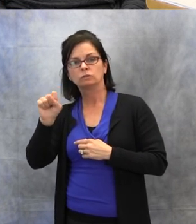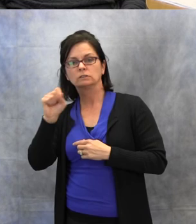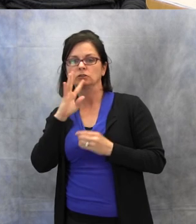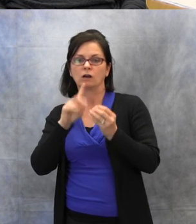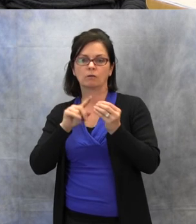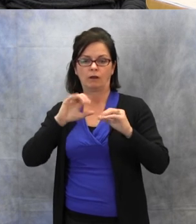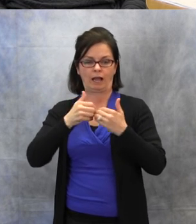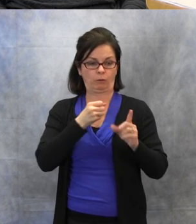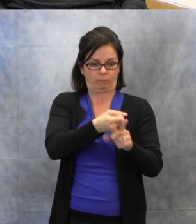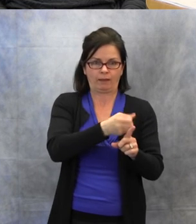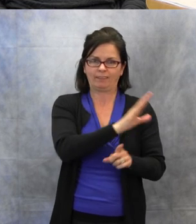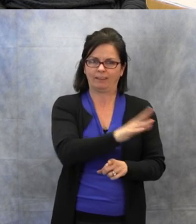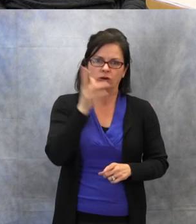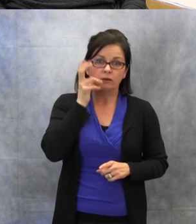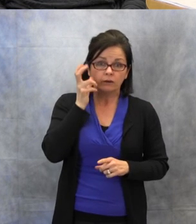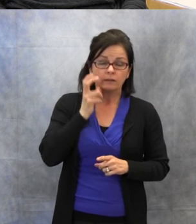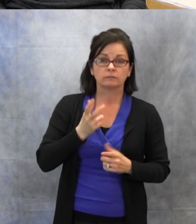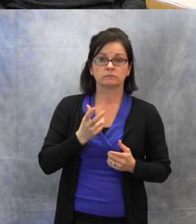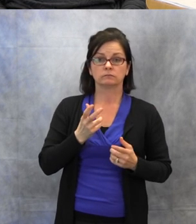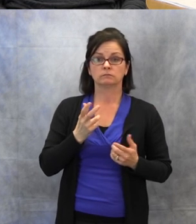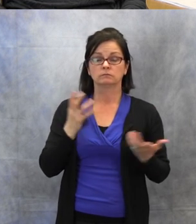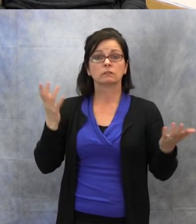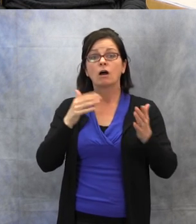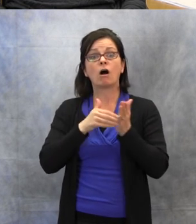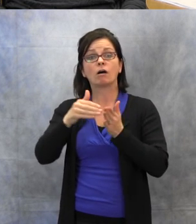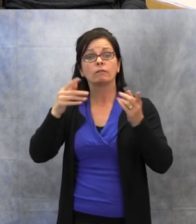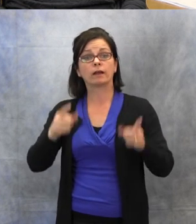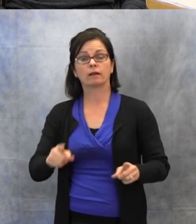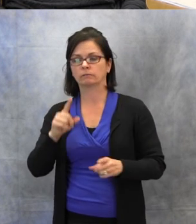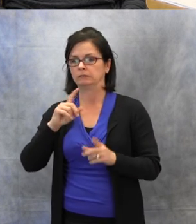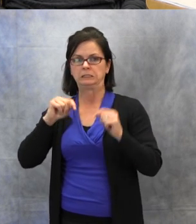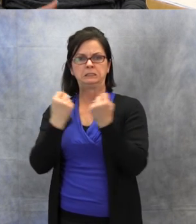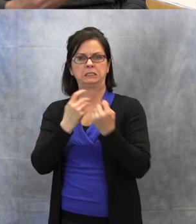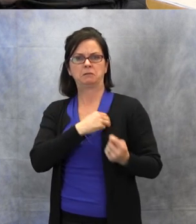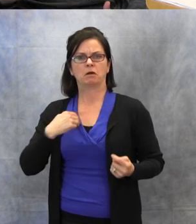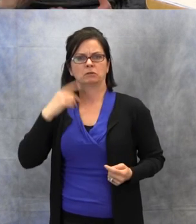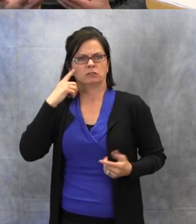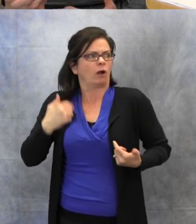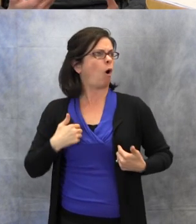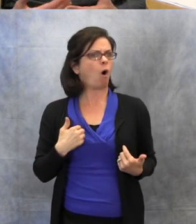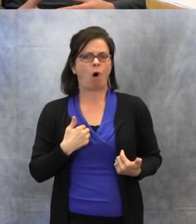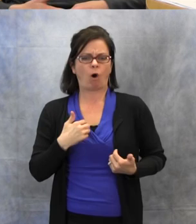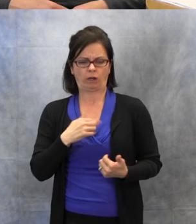because often team members think that, "Oh, when I talk with the student one-on-one,